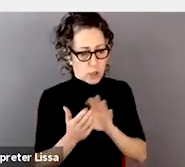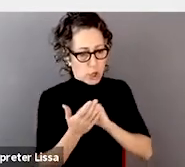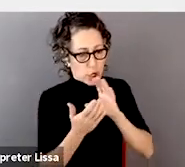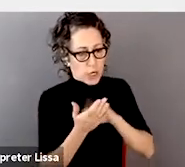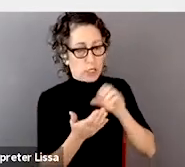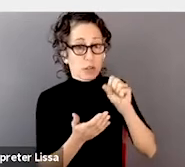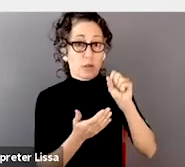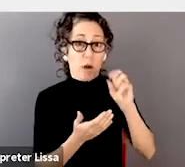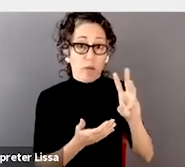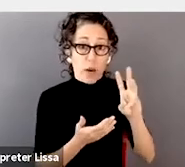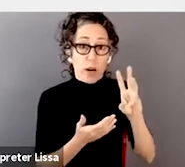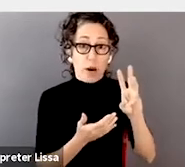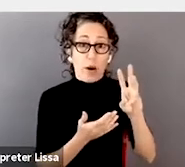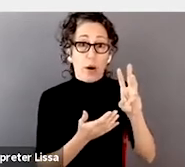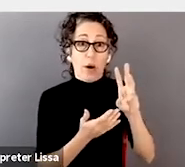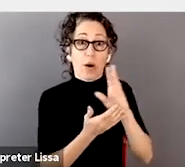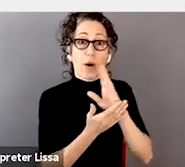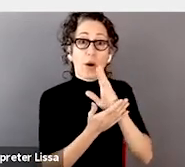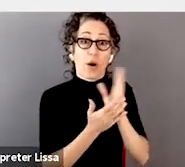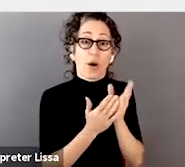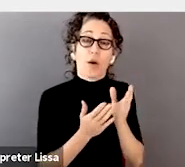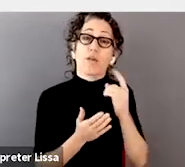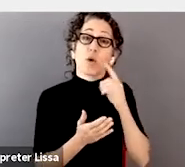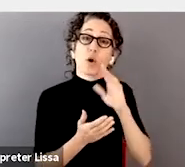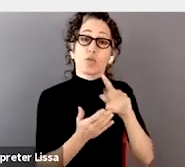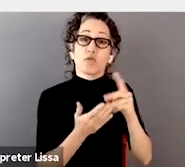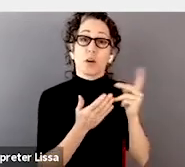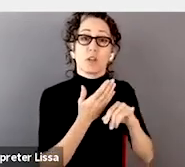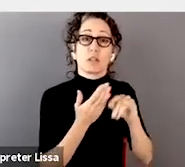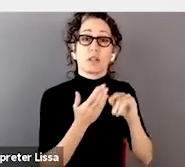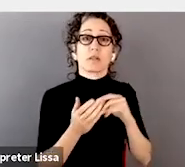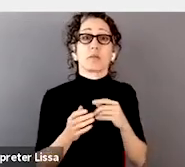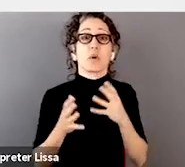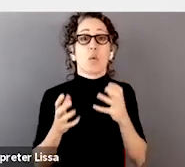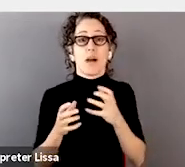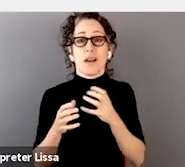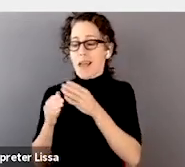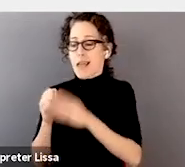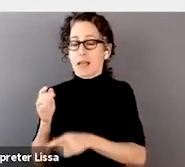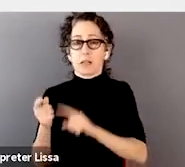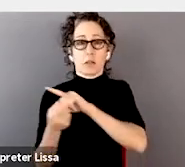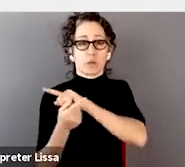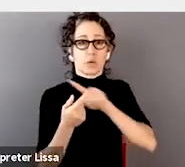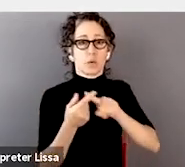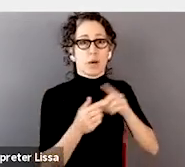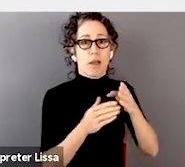so that your projects are end-to-end viable. I think it's important for software engineers